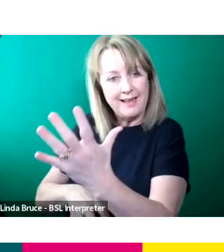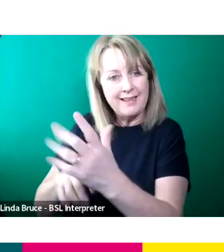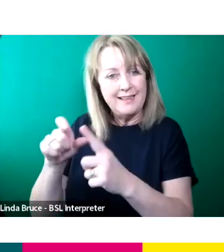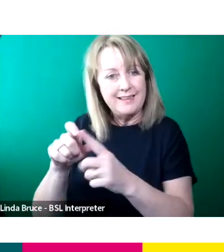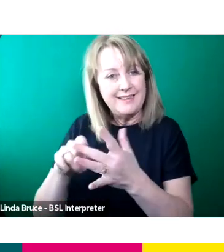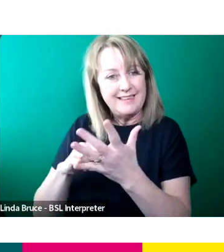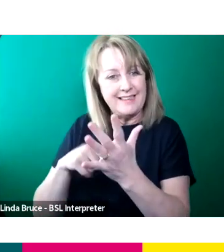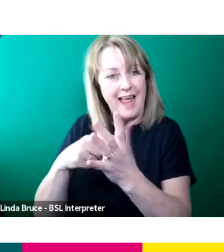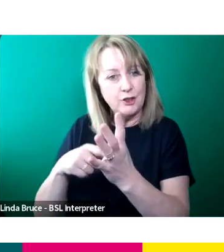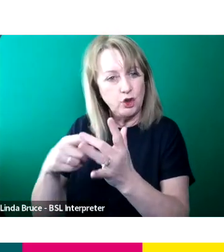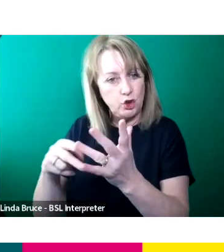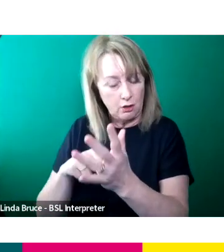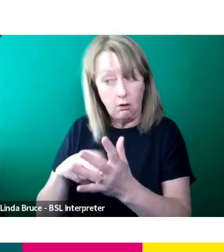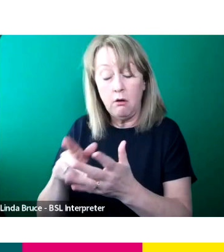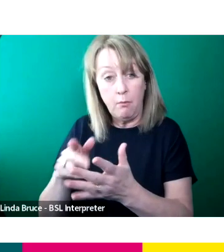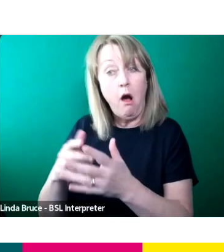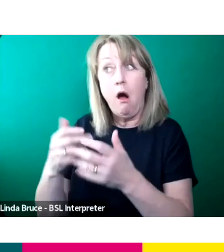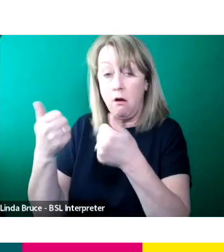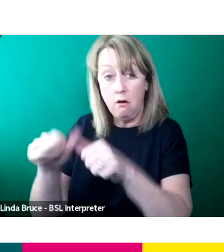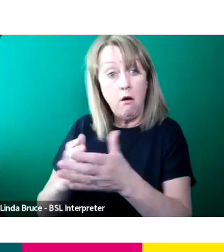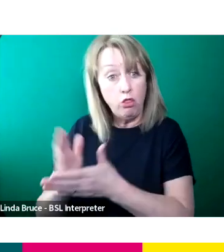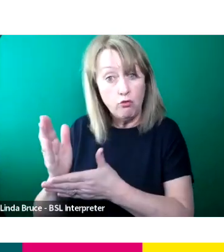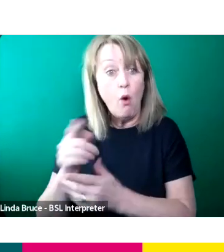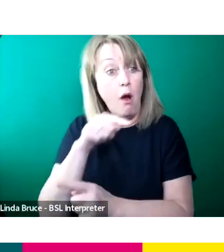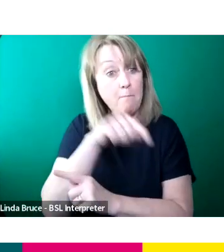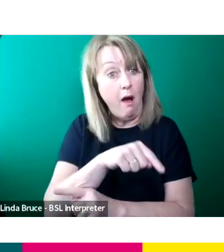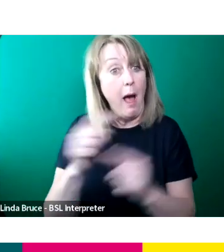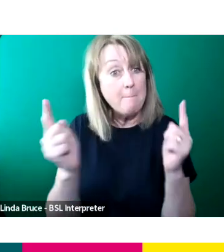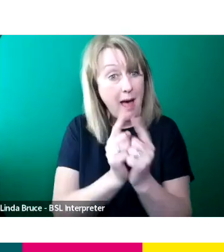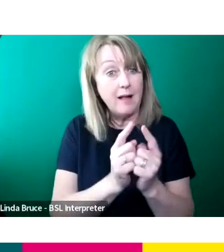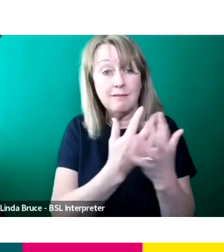I'm glad I did cause I met some really great people and learned some so many things about